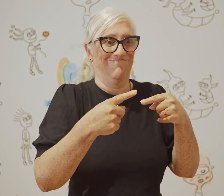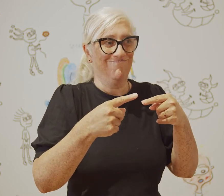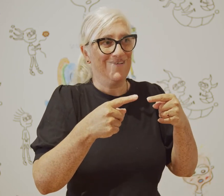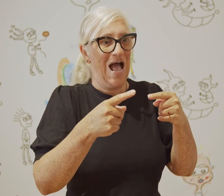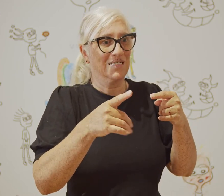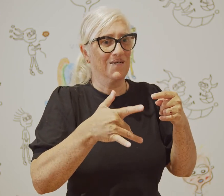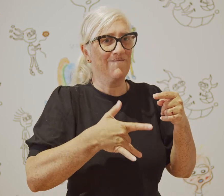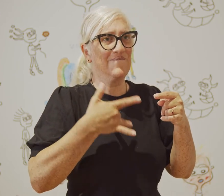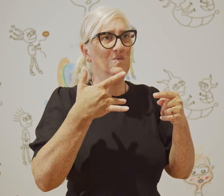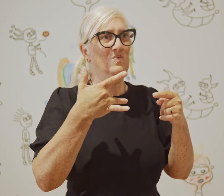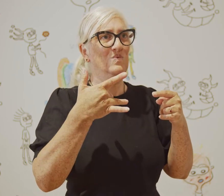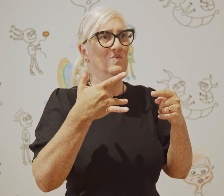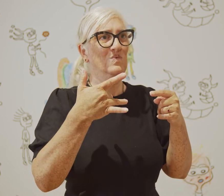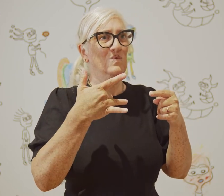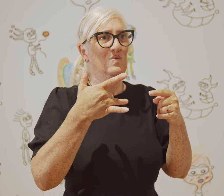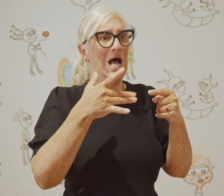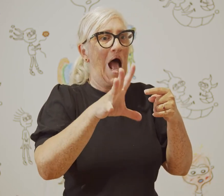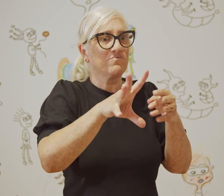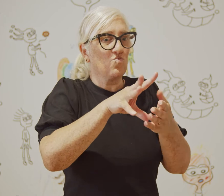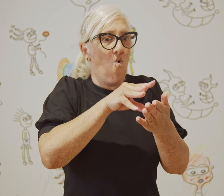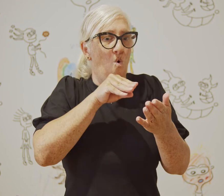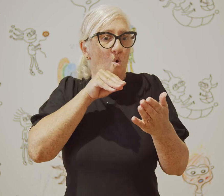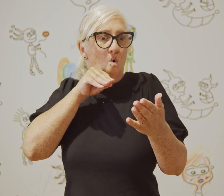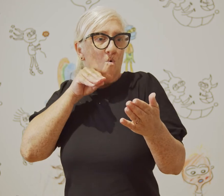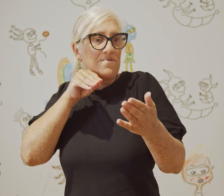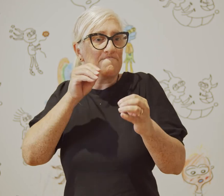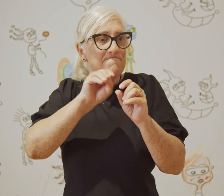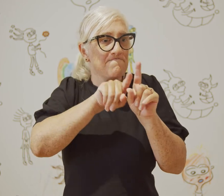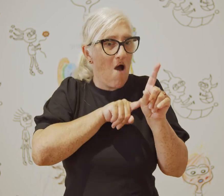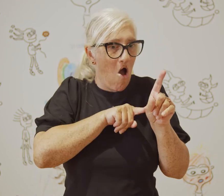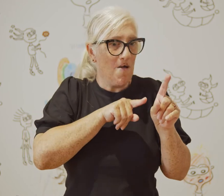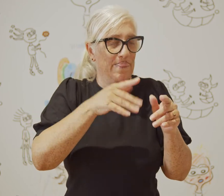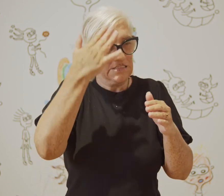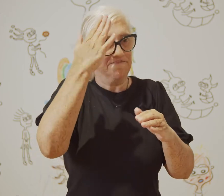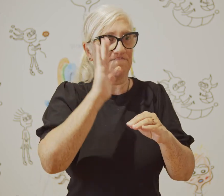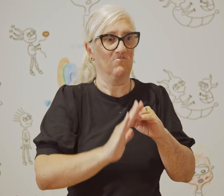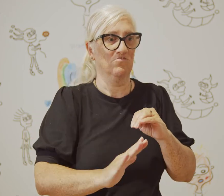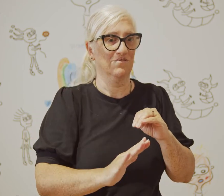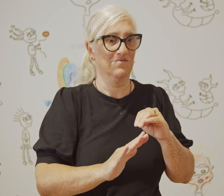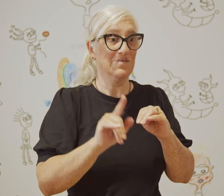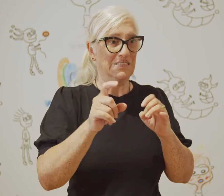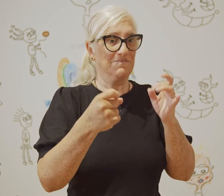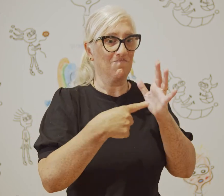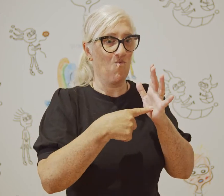but other people who also experience this. They're absorbed by the work.